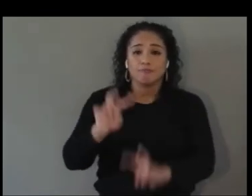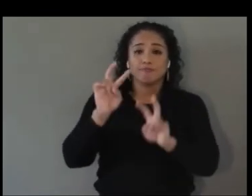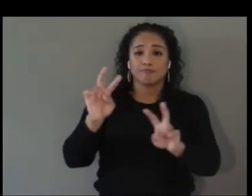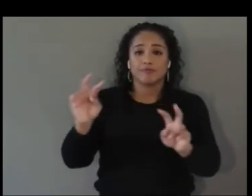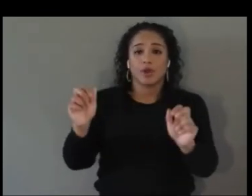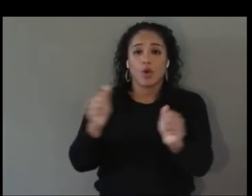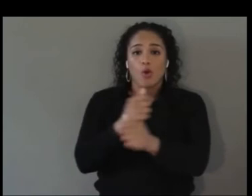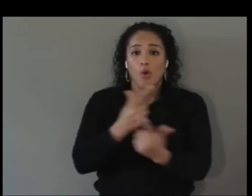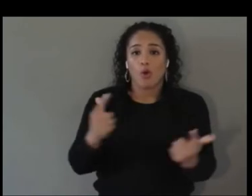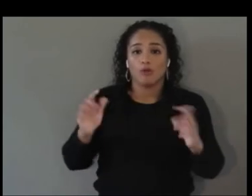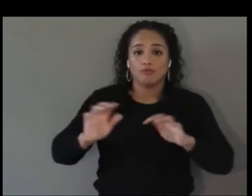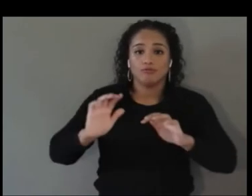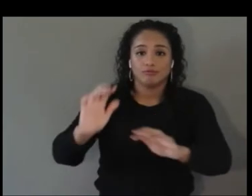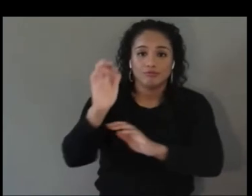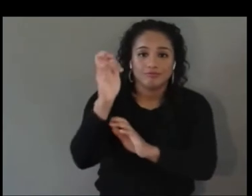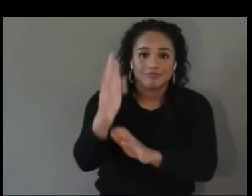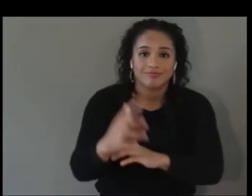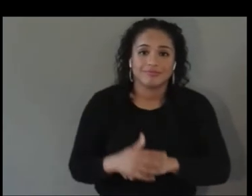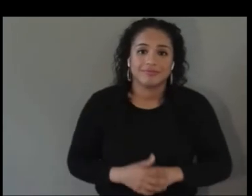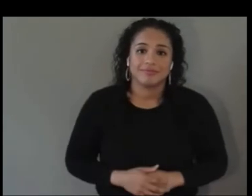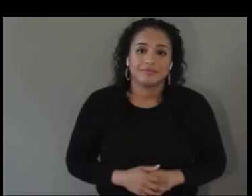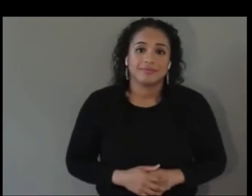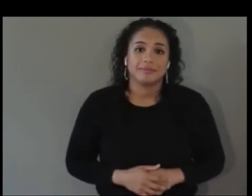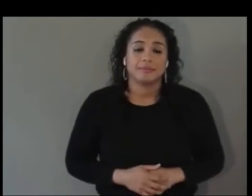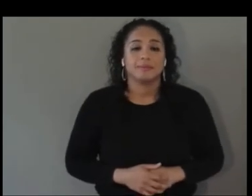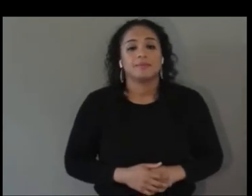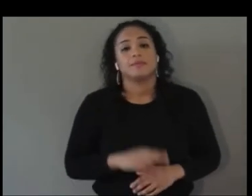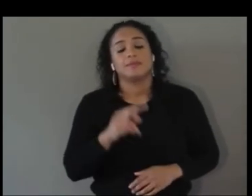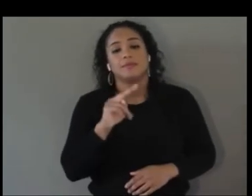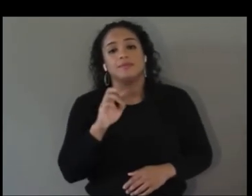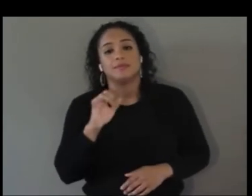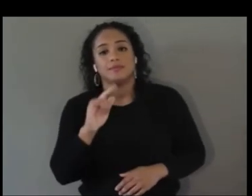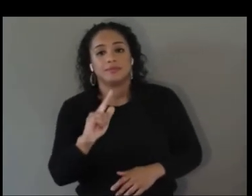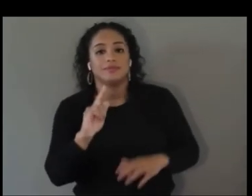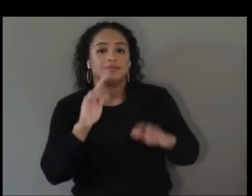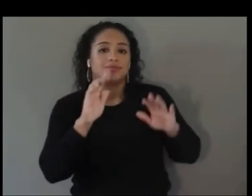Wonderful. This is Neil. I want to thank Andreas, Christopher, Josh and Nina for